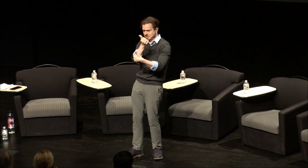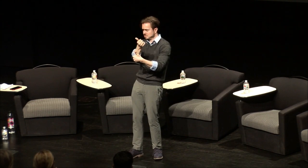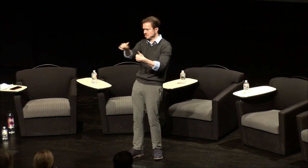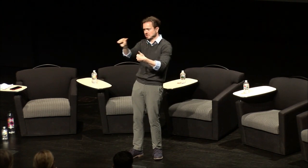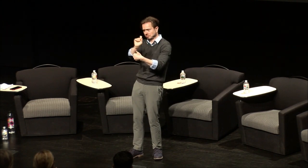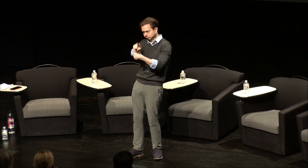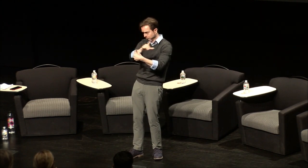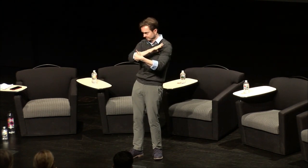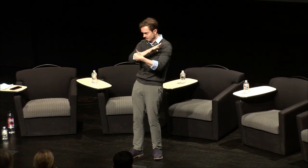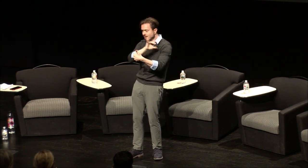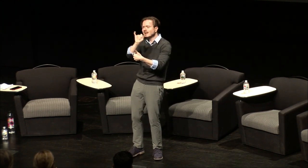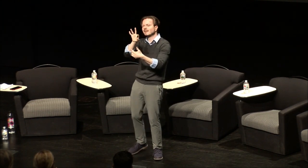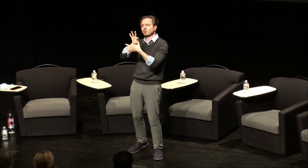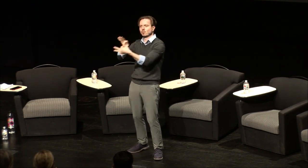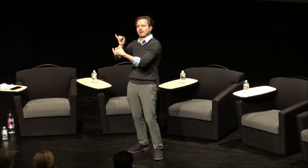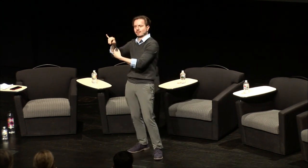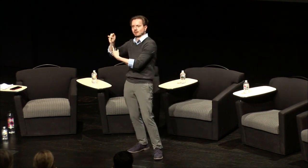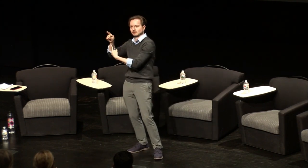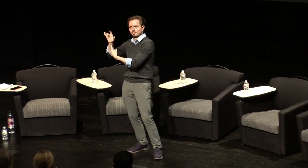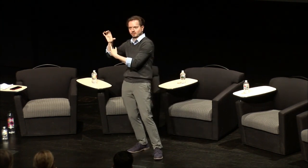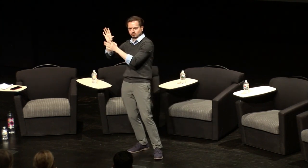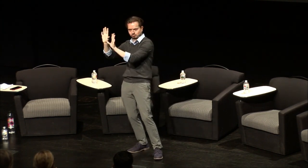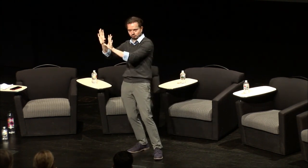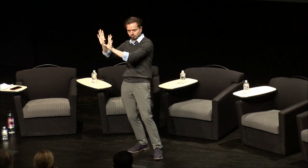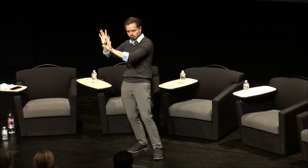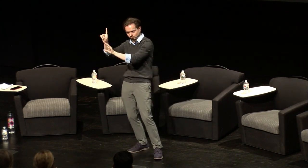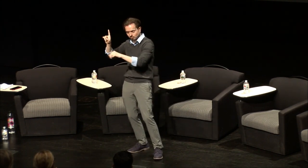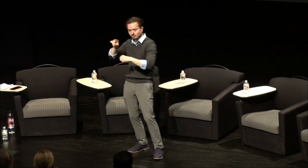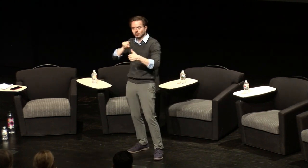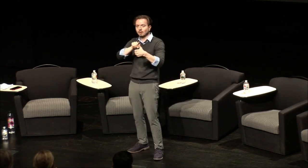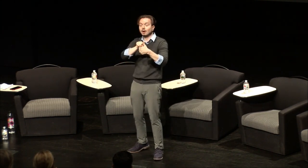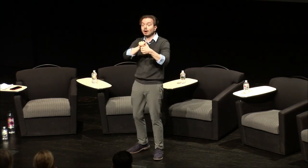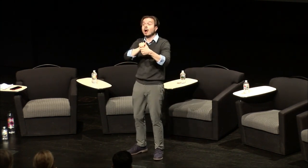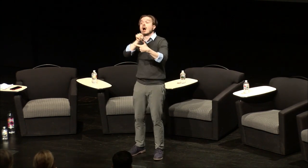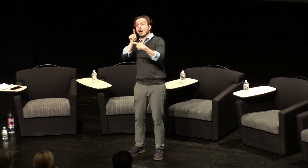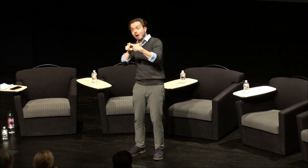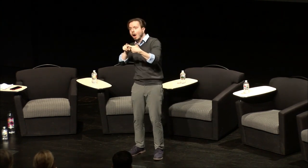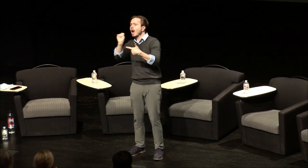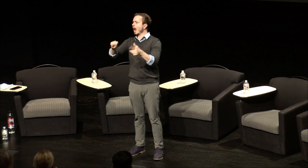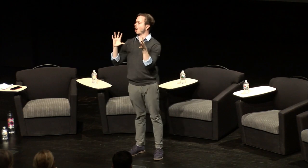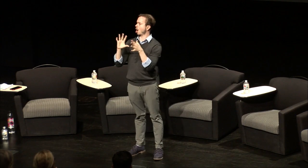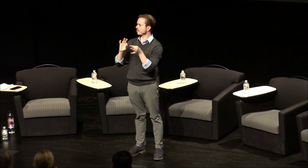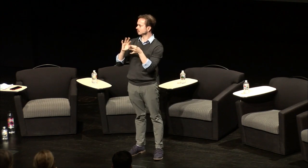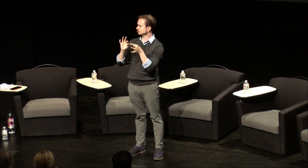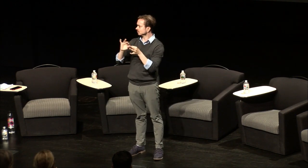you can either ask a question or it has to be really to that topic or you can